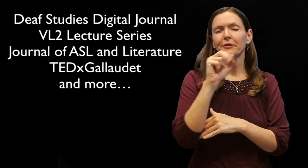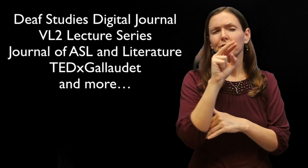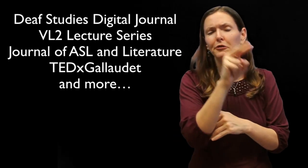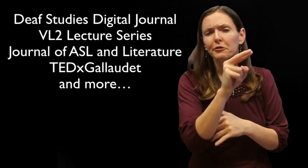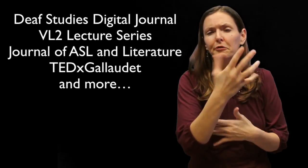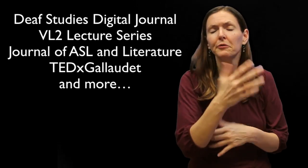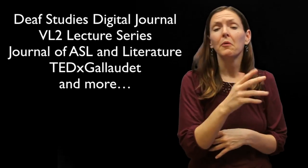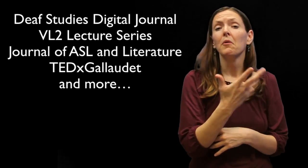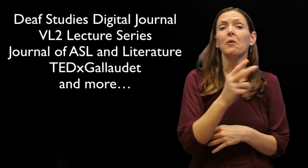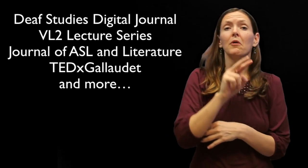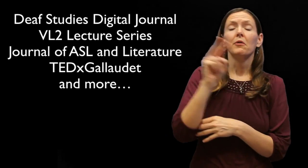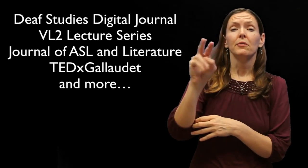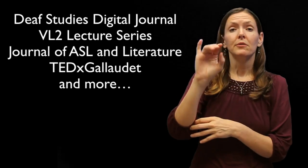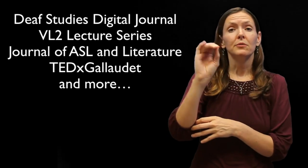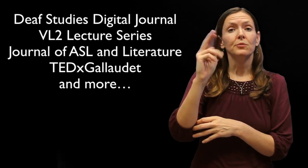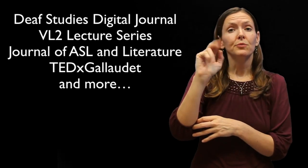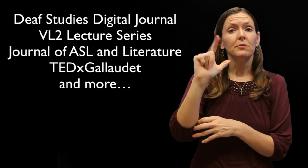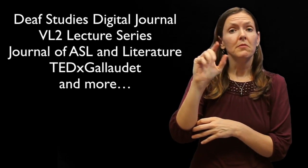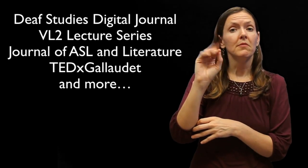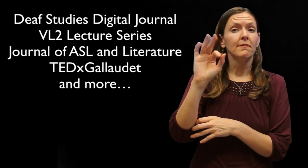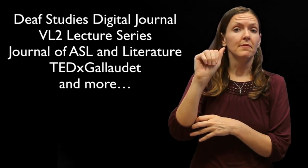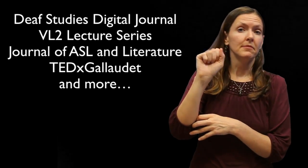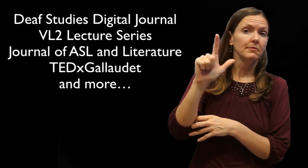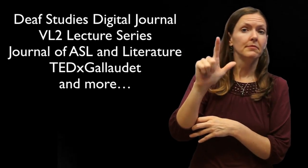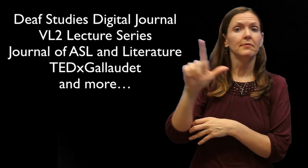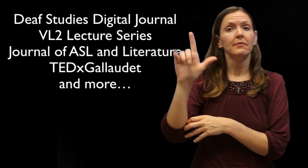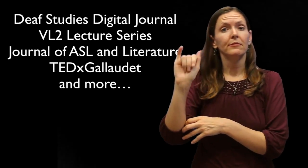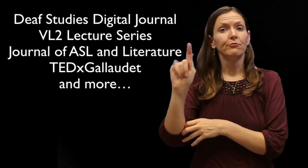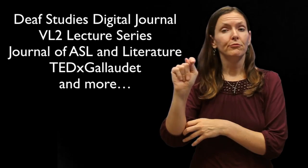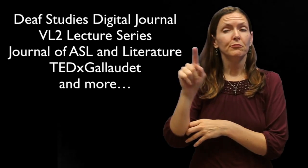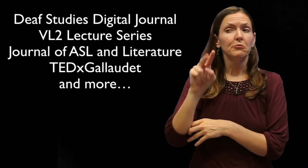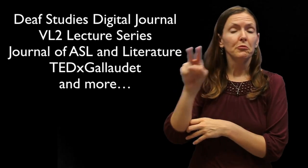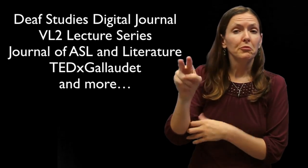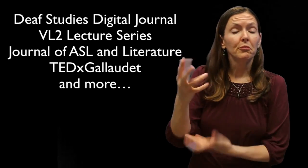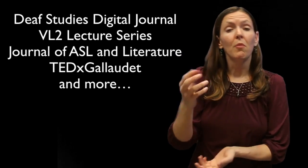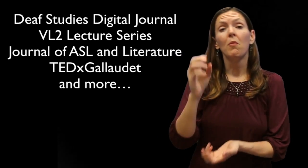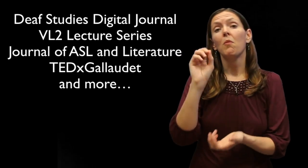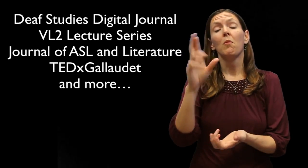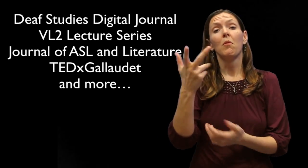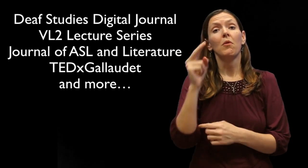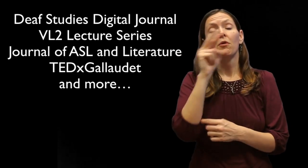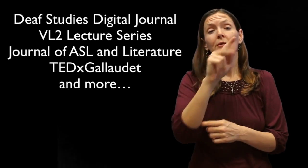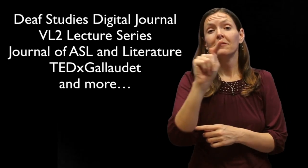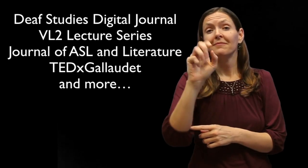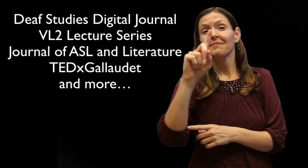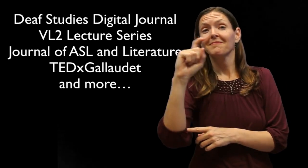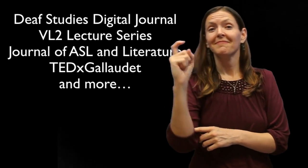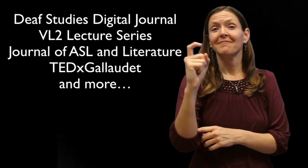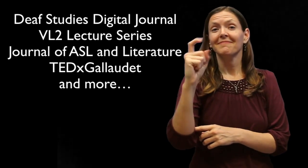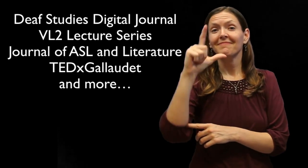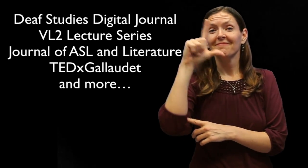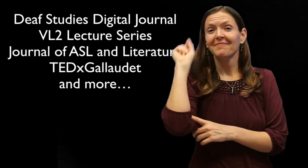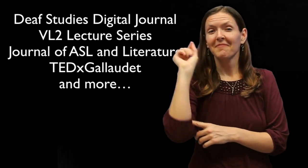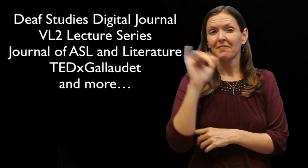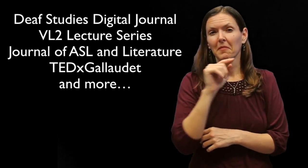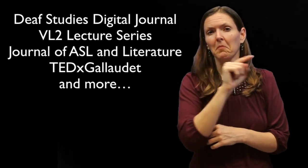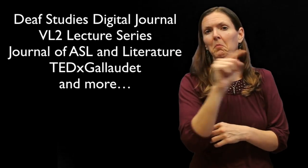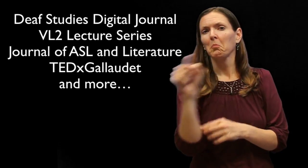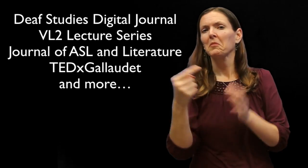Journal of ASL and Literature, TEDxGallaudet - those are examples of where academic ASL may be found,